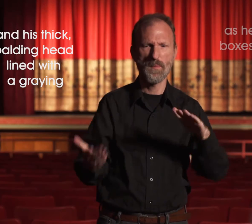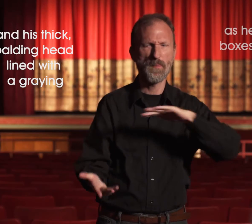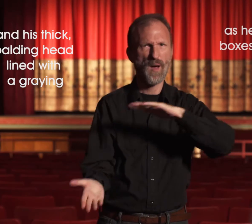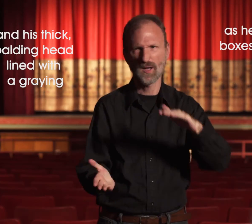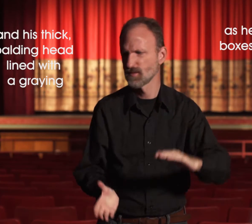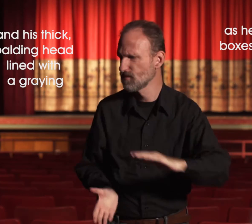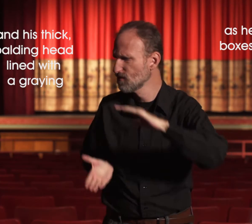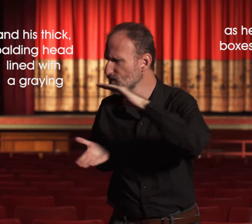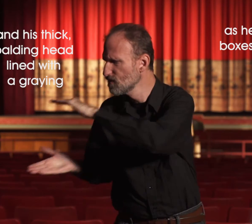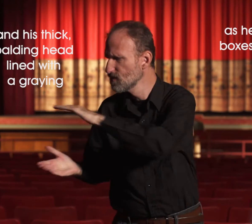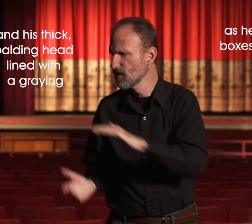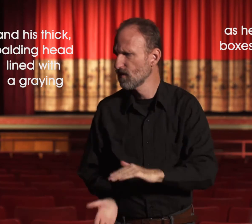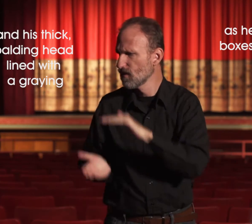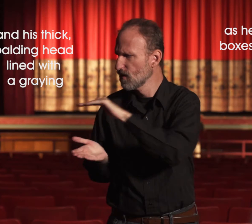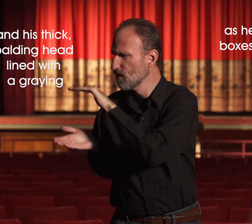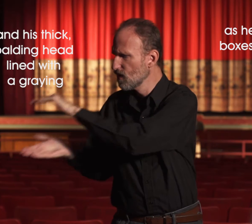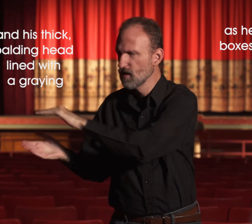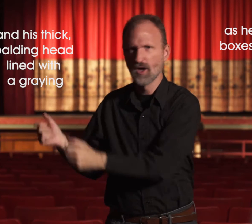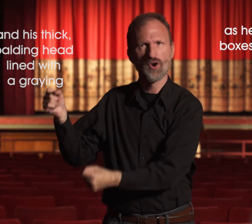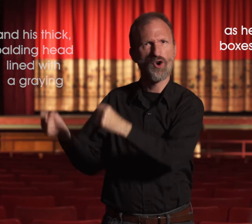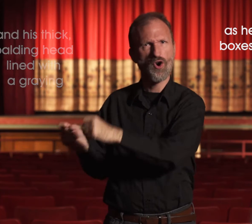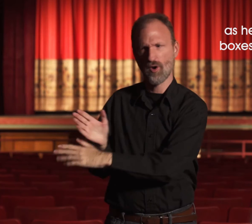acoustic guitar & synthesizer play softly